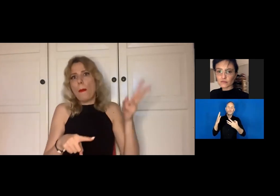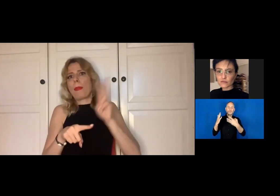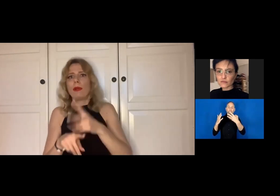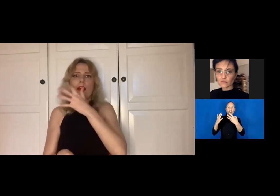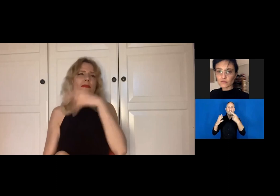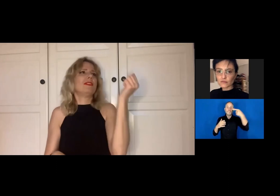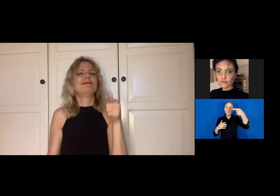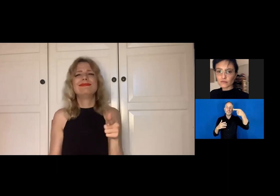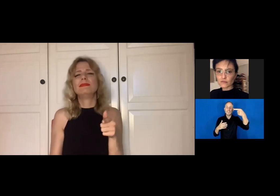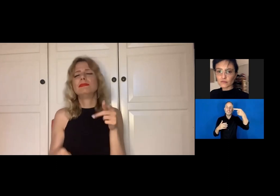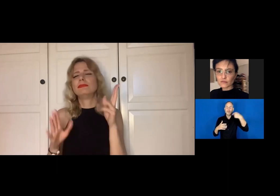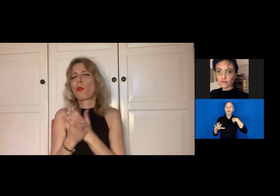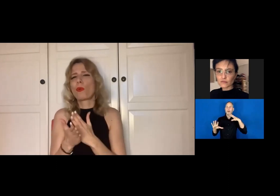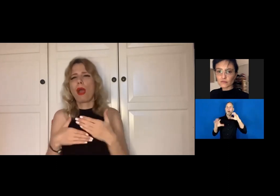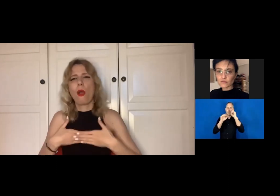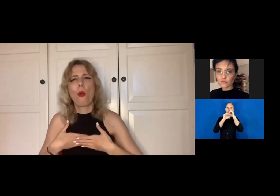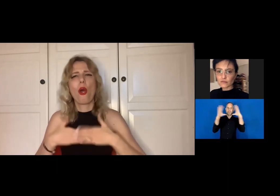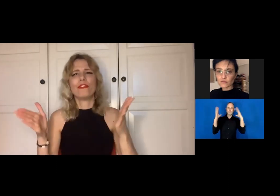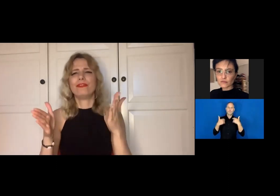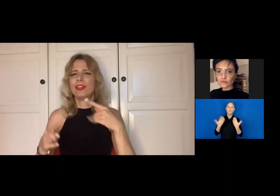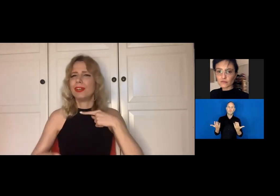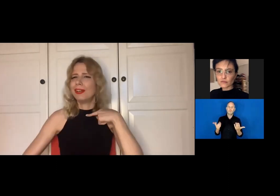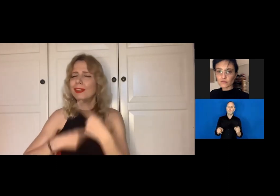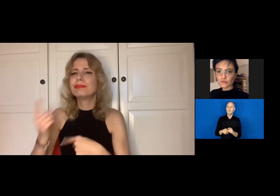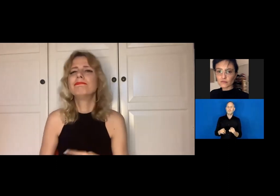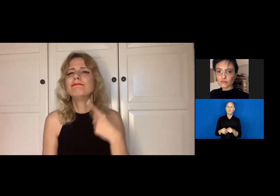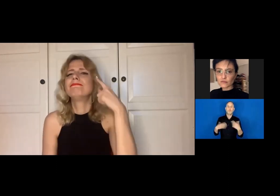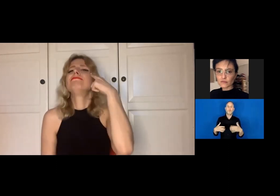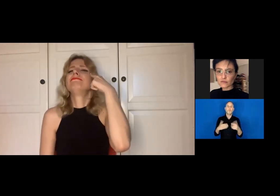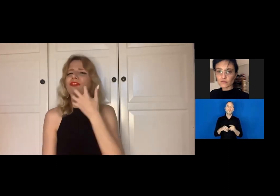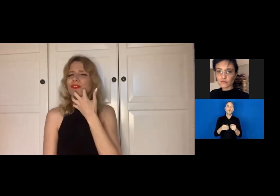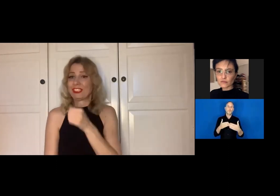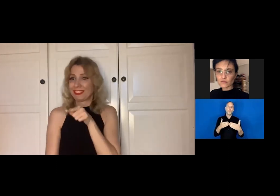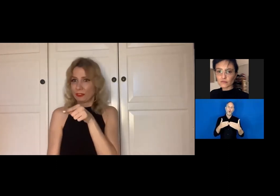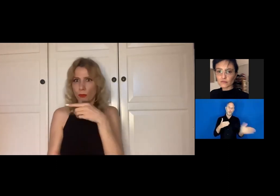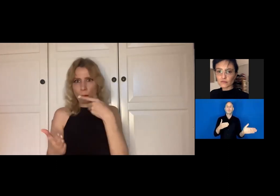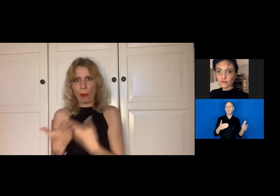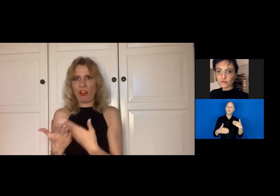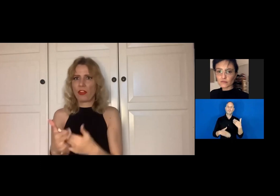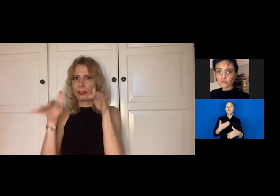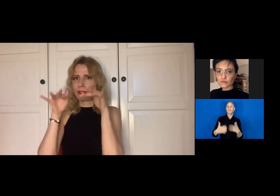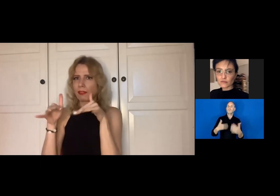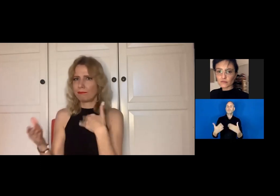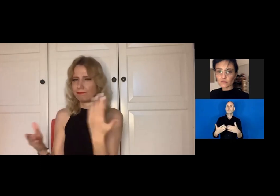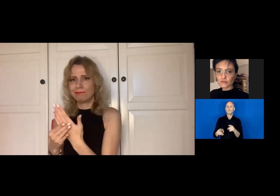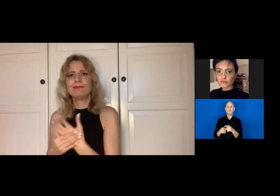And this was like double the joy that I ever imagined.